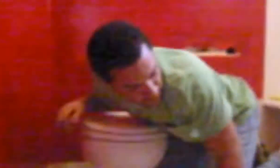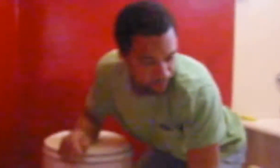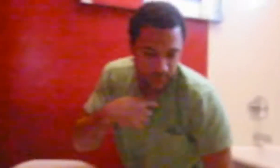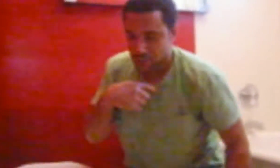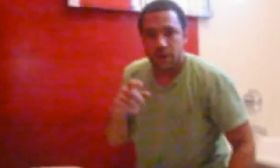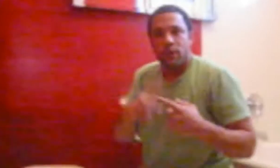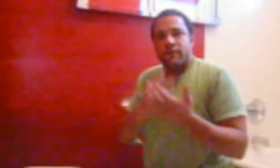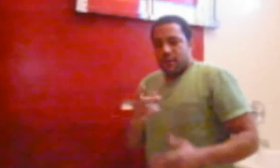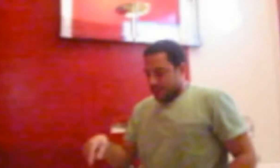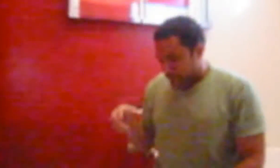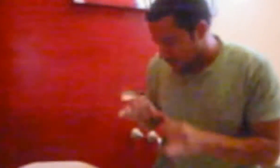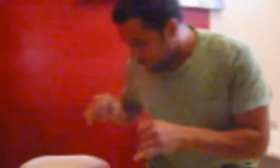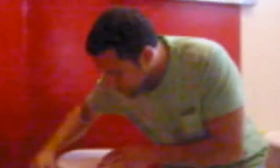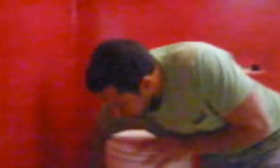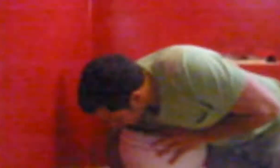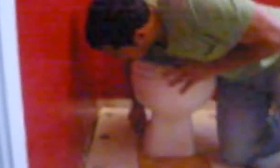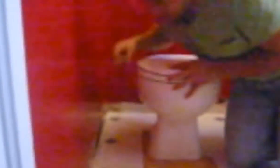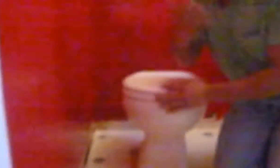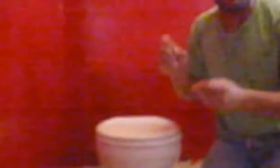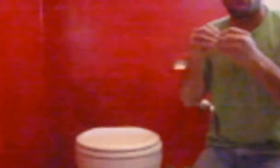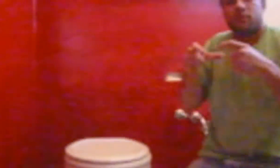I need to verify the dimensions...